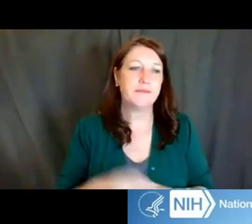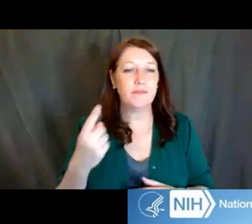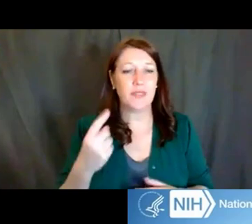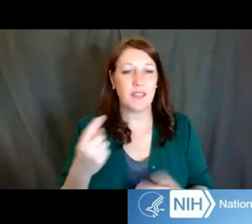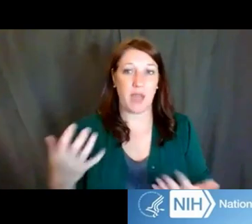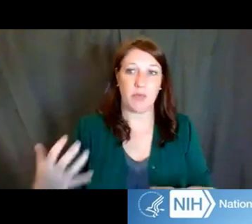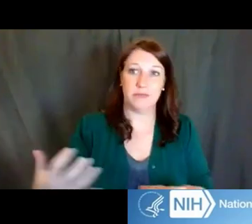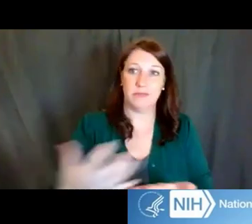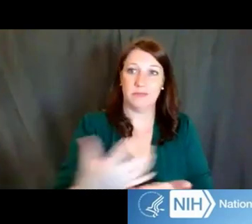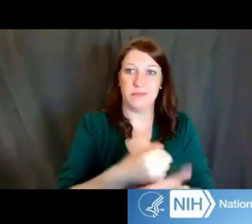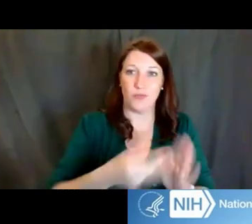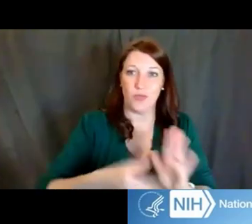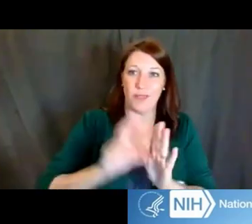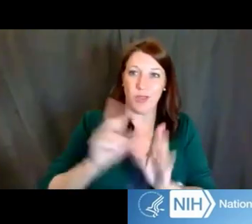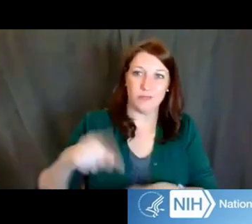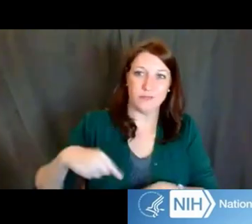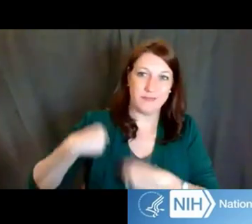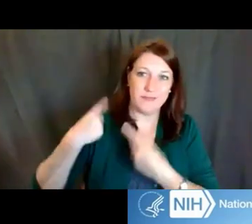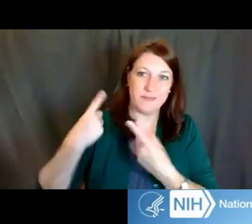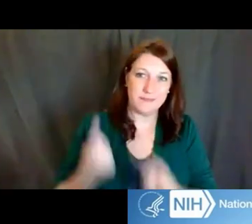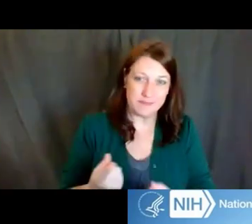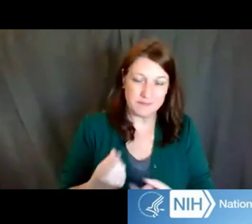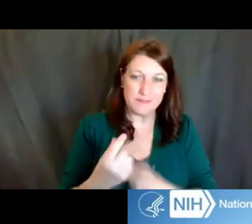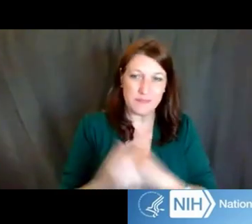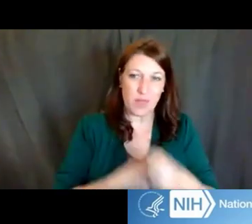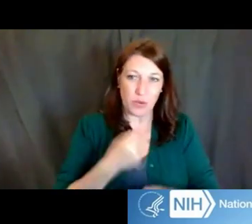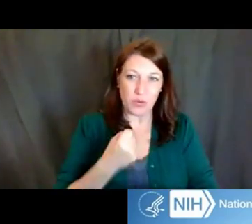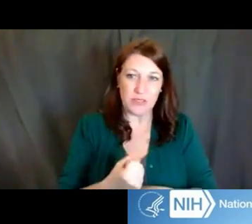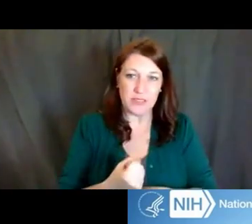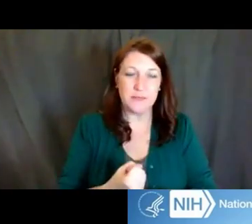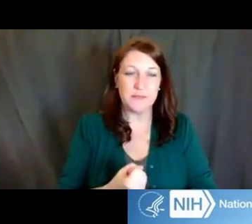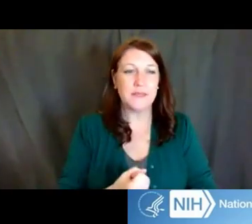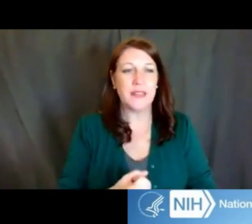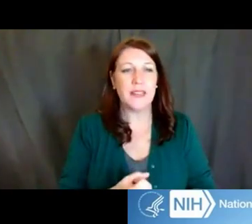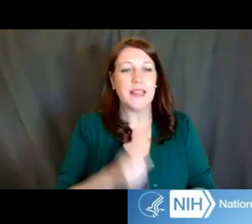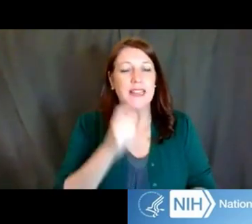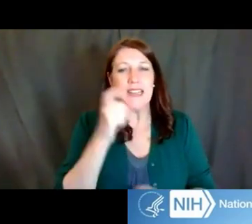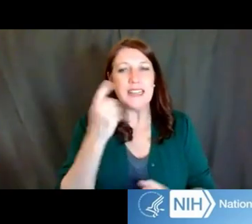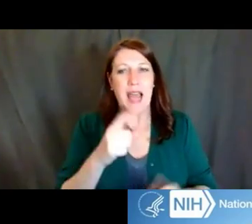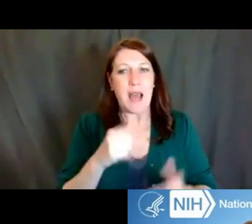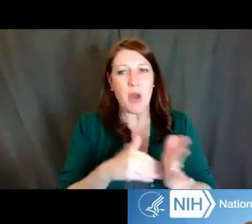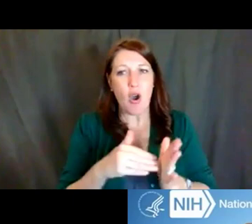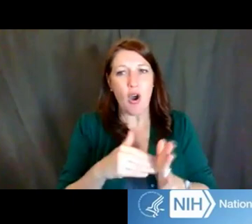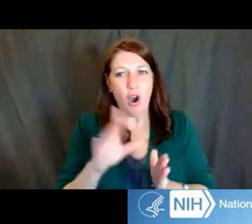that we've heard over the years, just to give you an idea. It doesn't happen frequently, but sometimes it does happen.